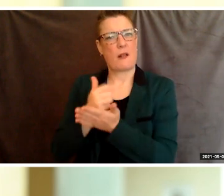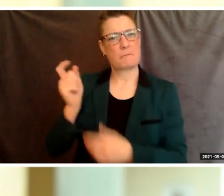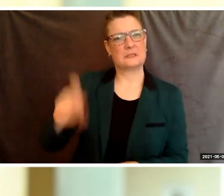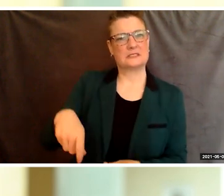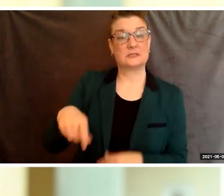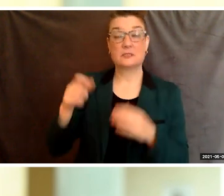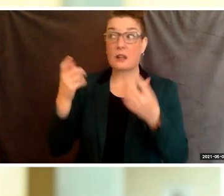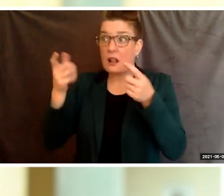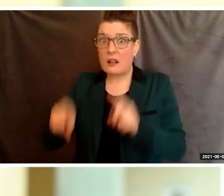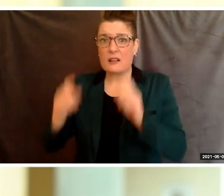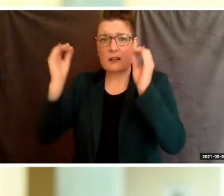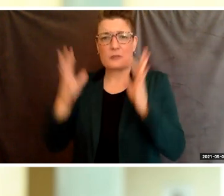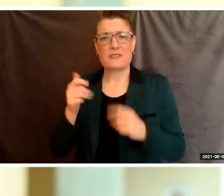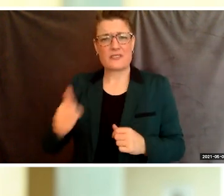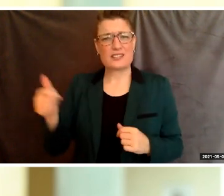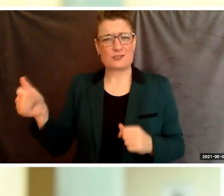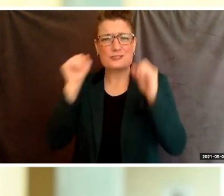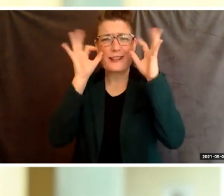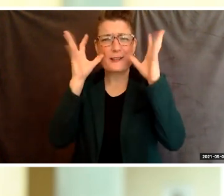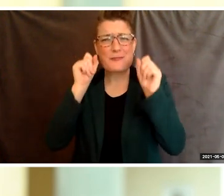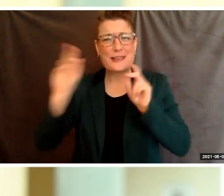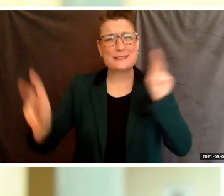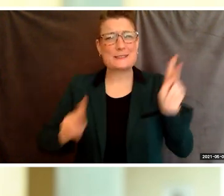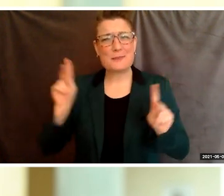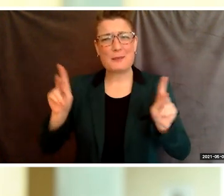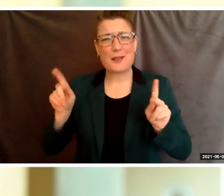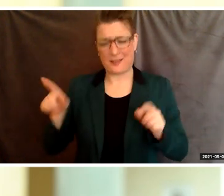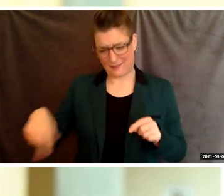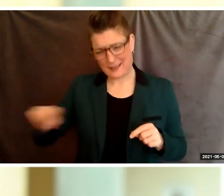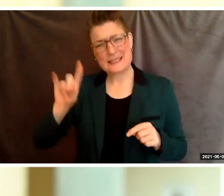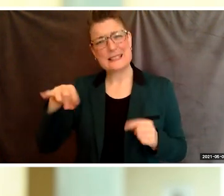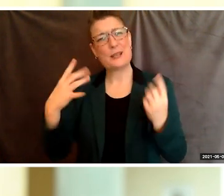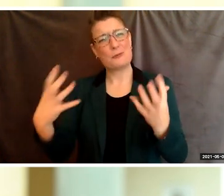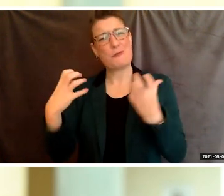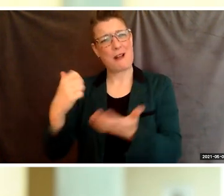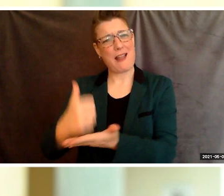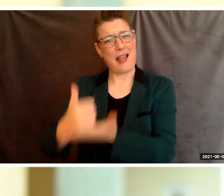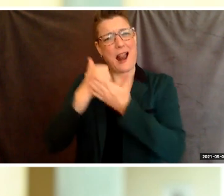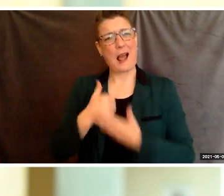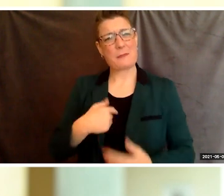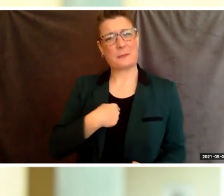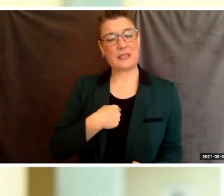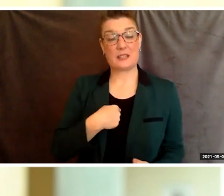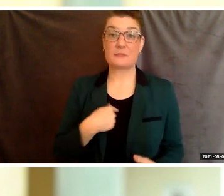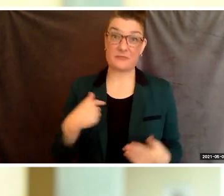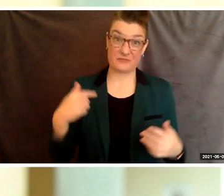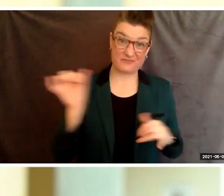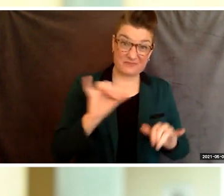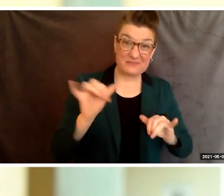to be amazing people that actually wanted to help me. I was afraid of the counselors as well